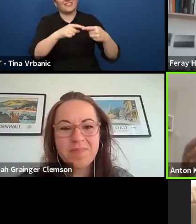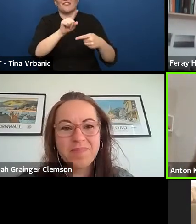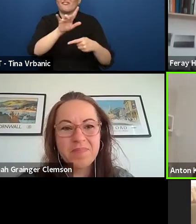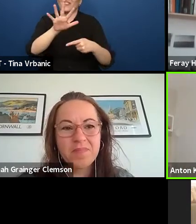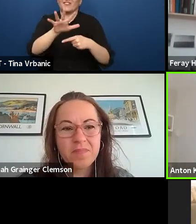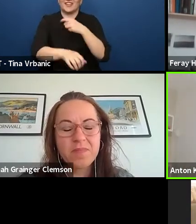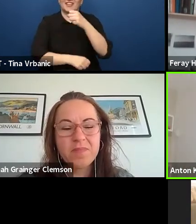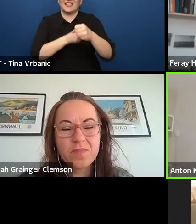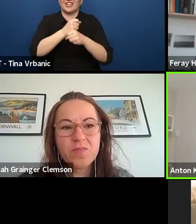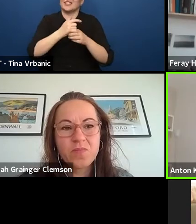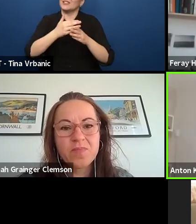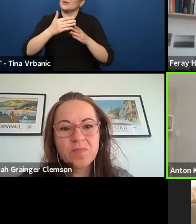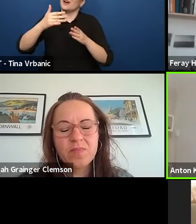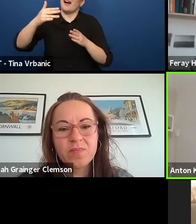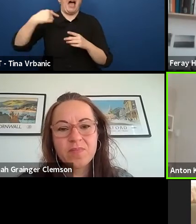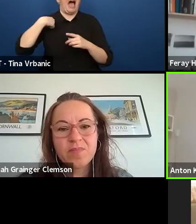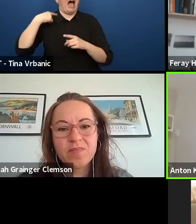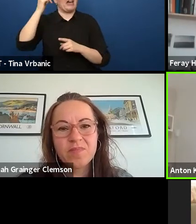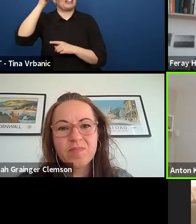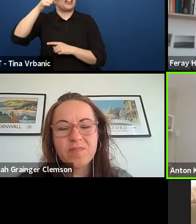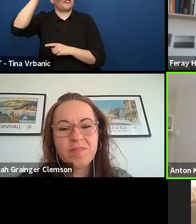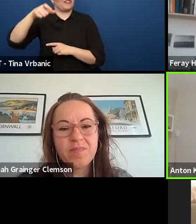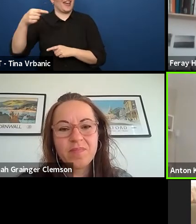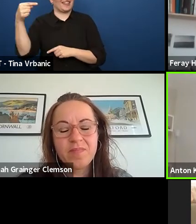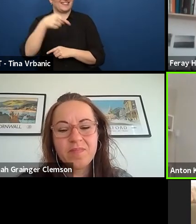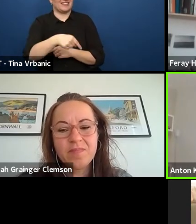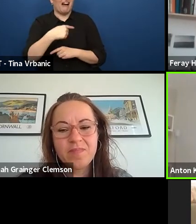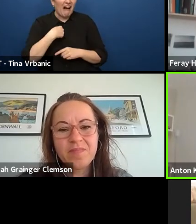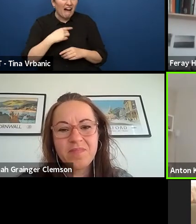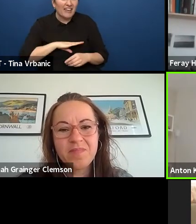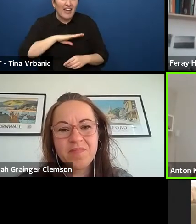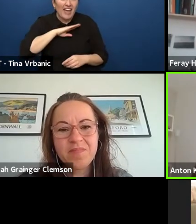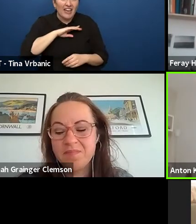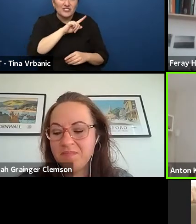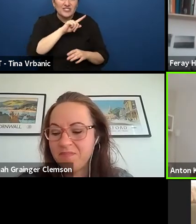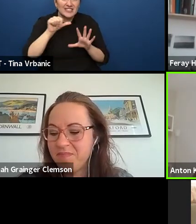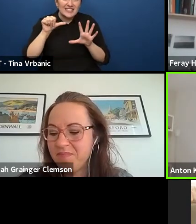because I started here with 16 to direct as a director.